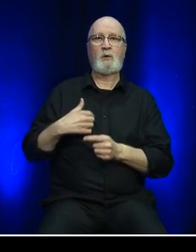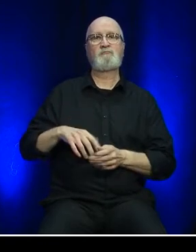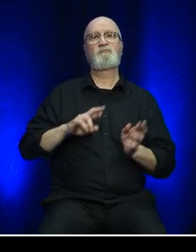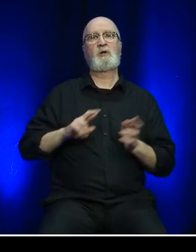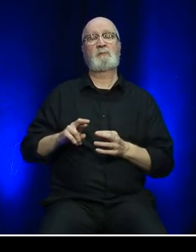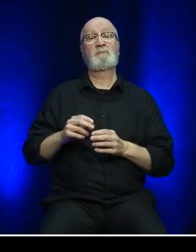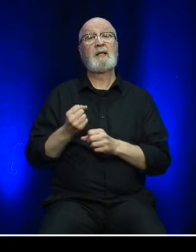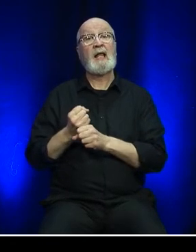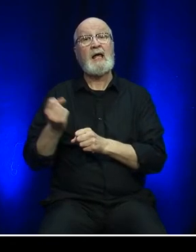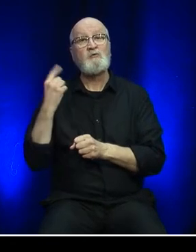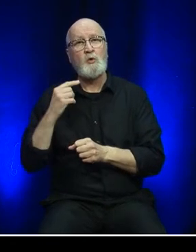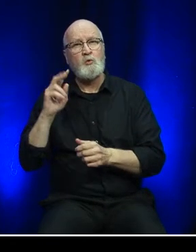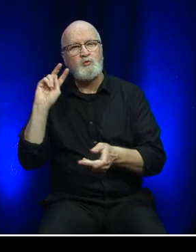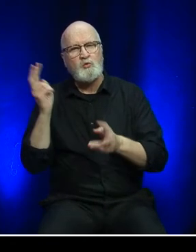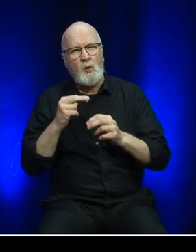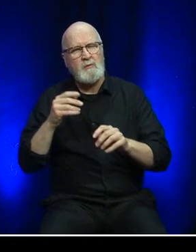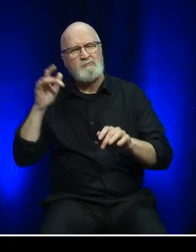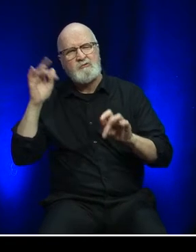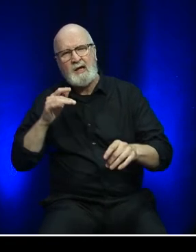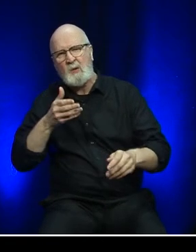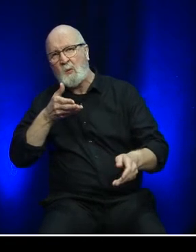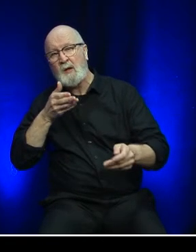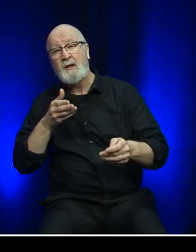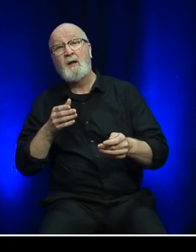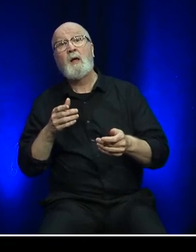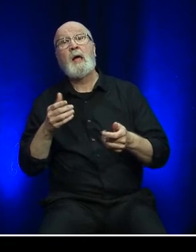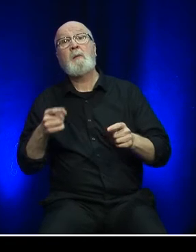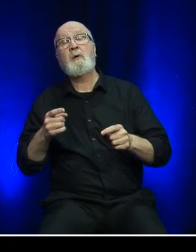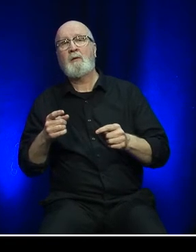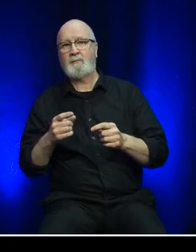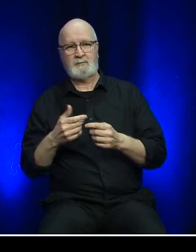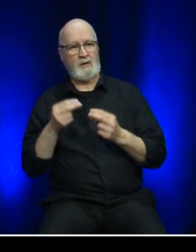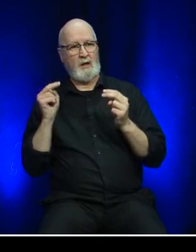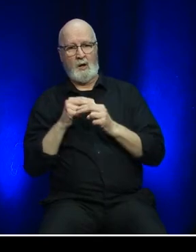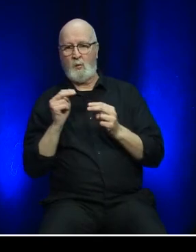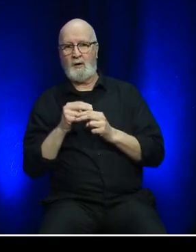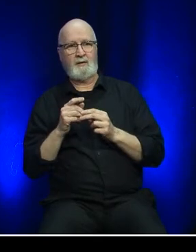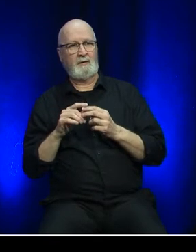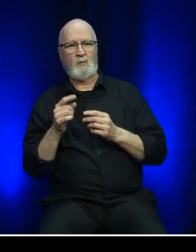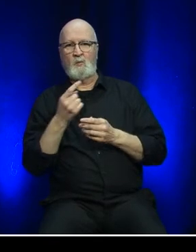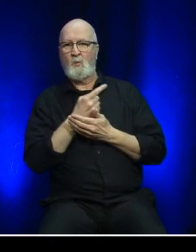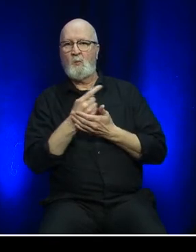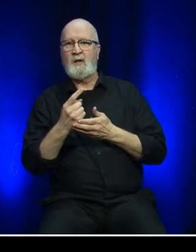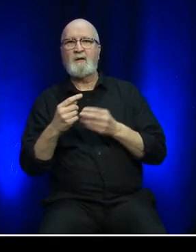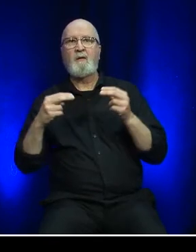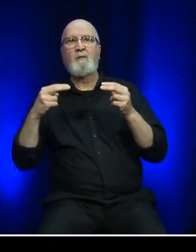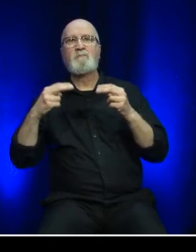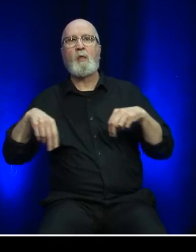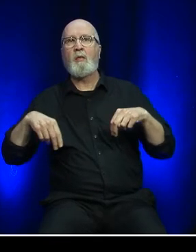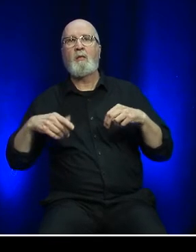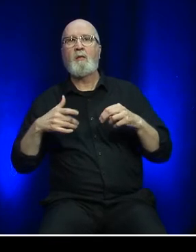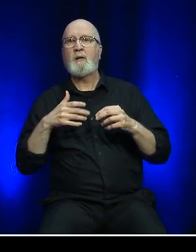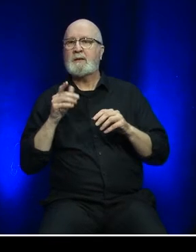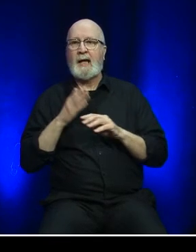a rain and windstorm resulted in the Trans Canada Highway being impassable for a week on the southwest coast of Newfoundland.